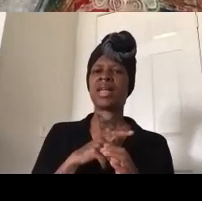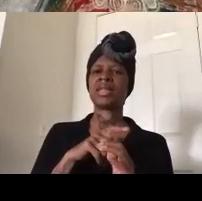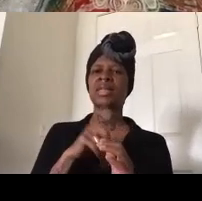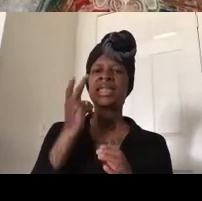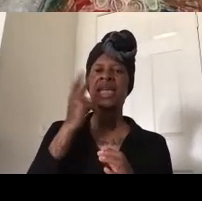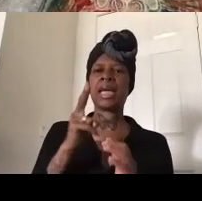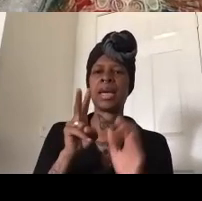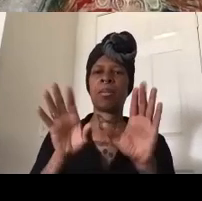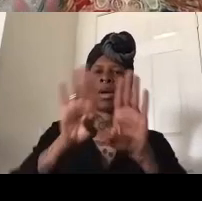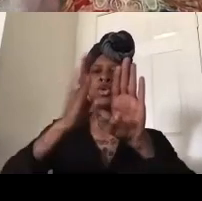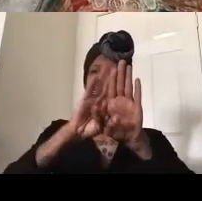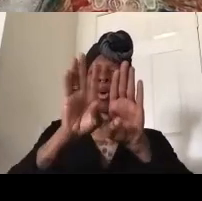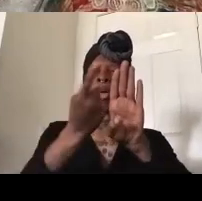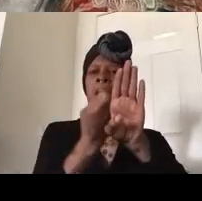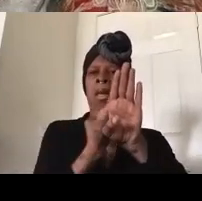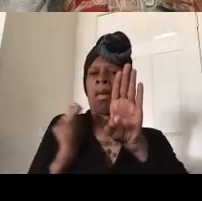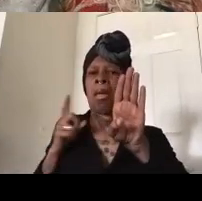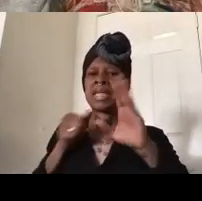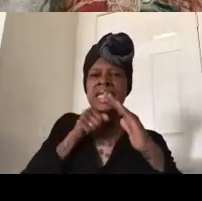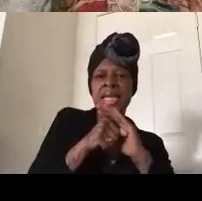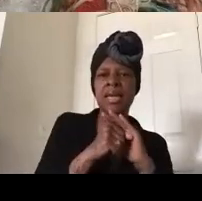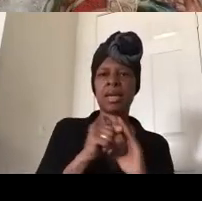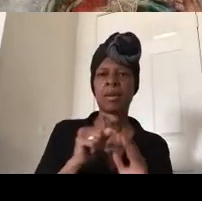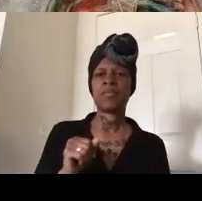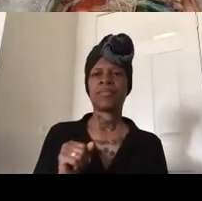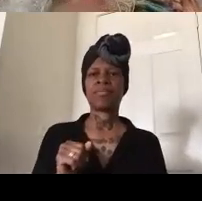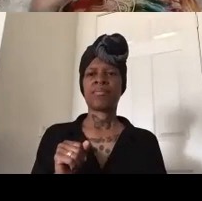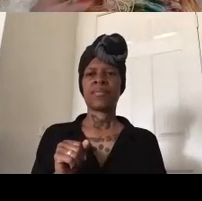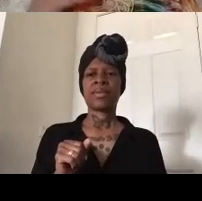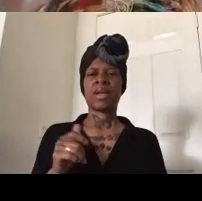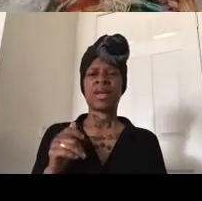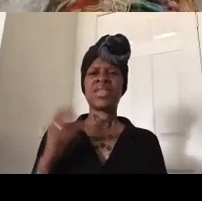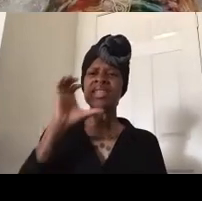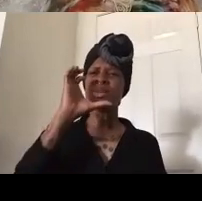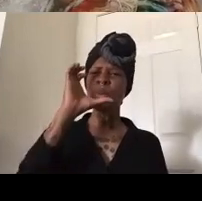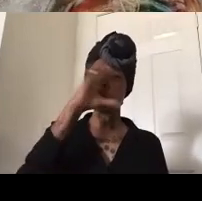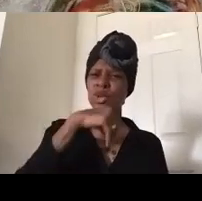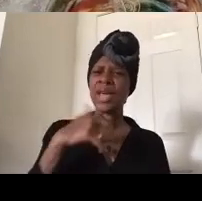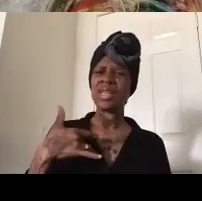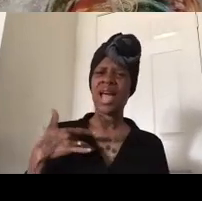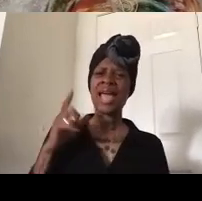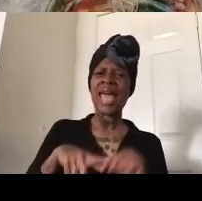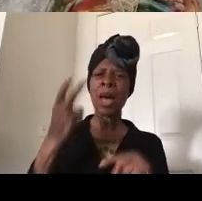door this is kind of strange feeling like i'm talking to nobody but i hope you can hear me